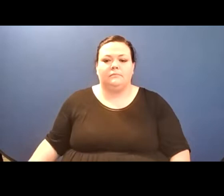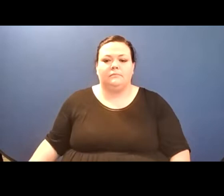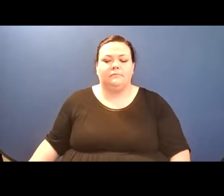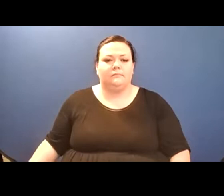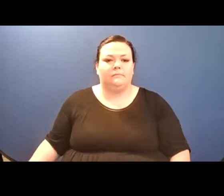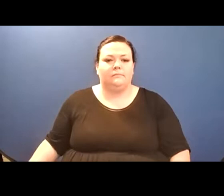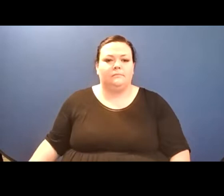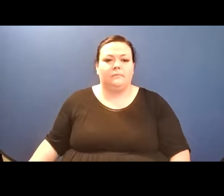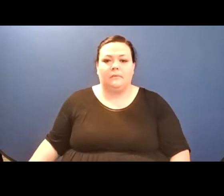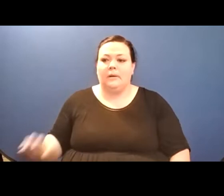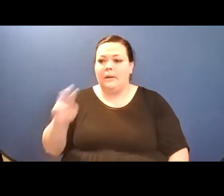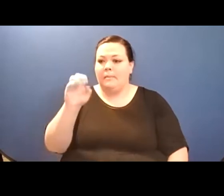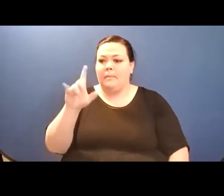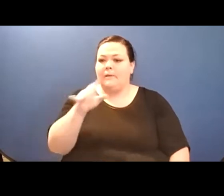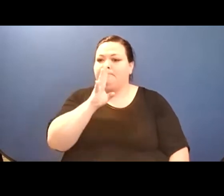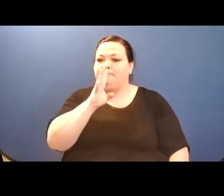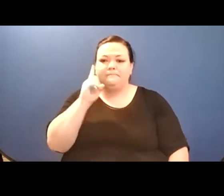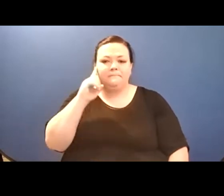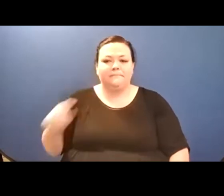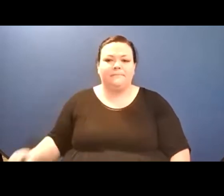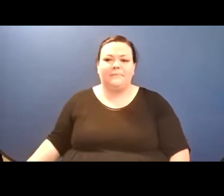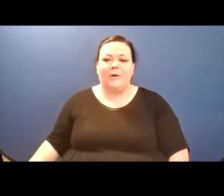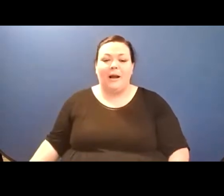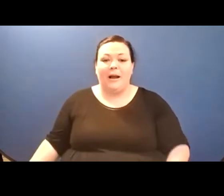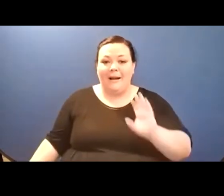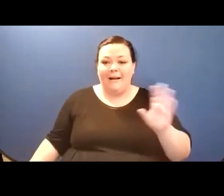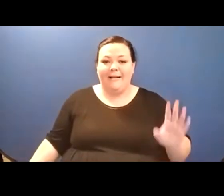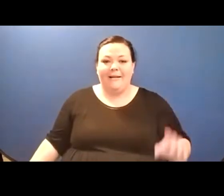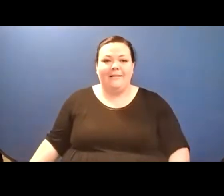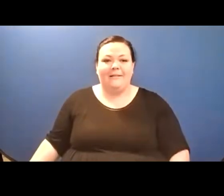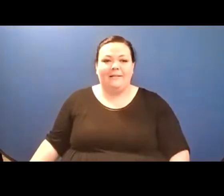so-called "friends." The last time you let your guard down around them, they sold your pudding